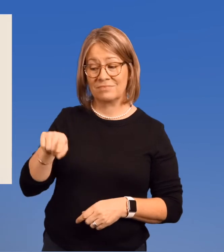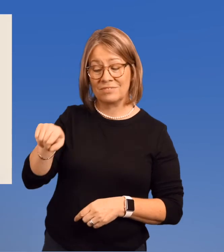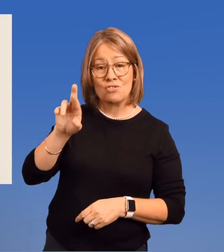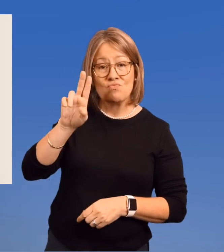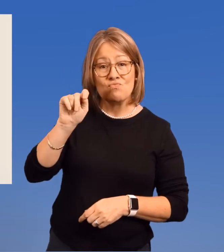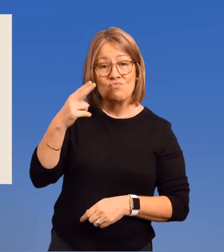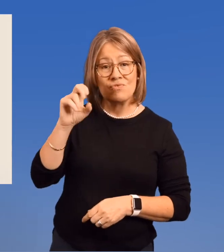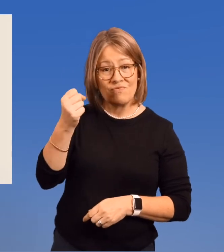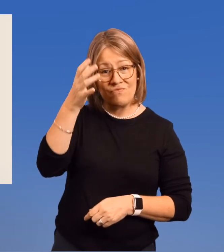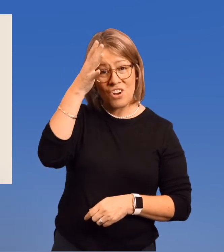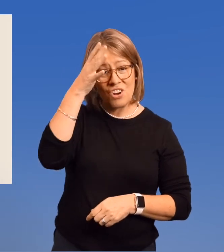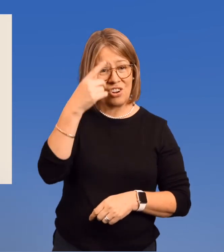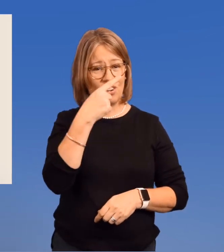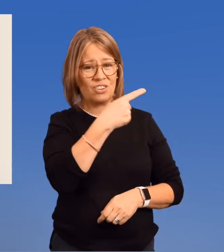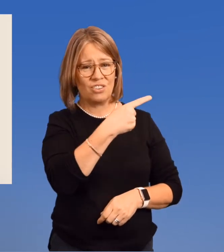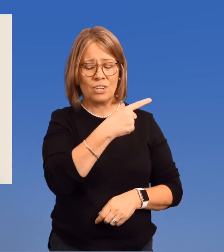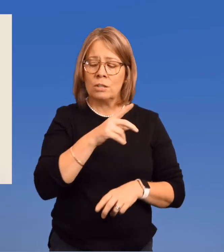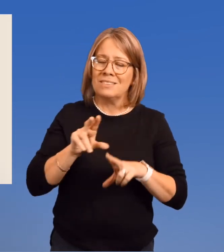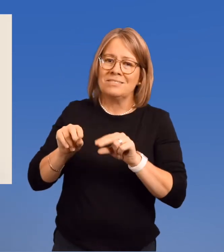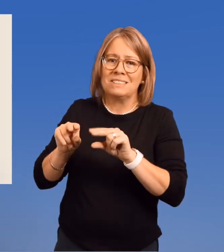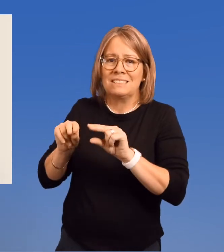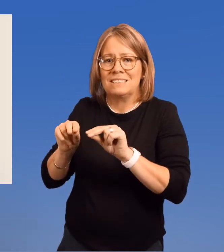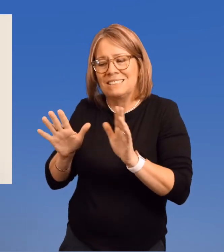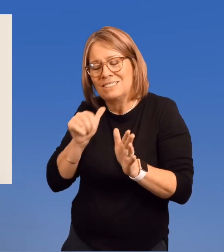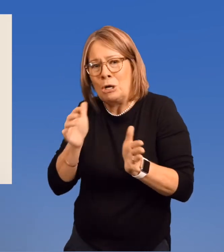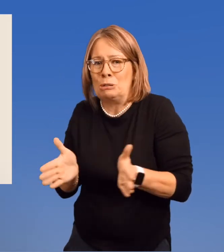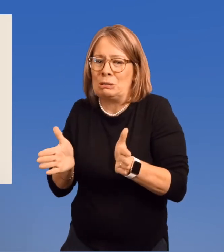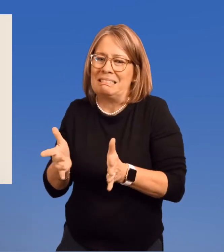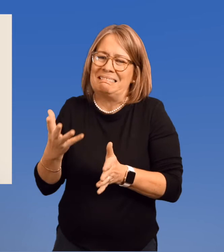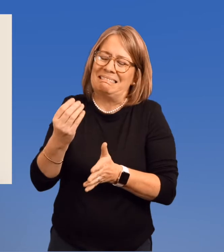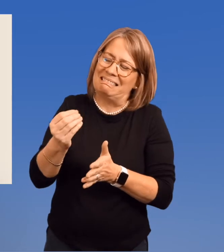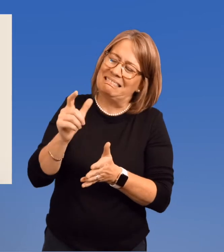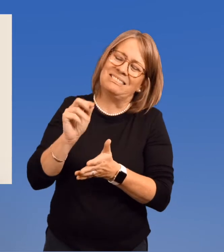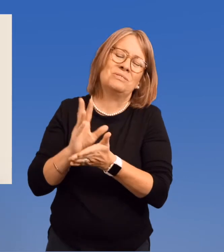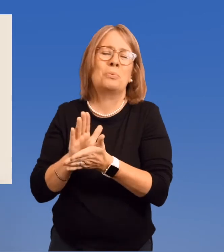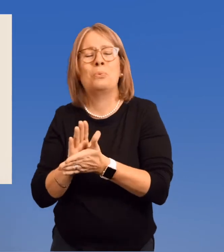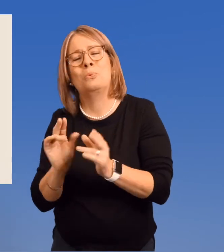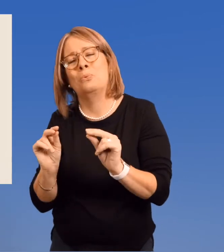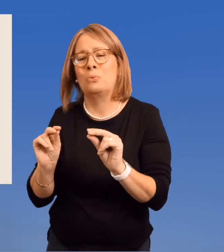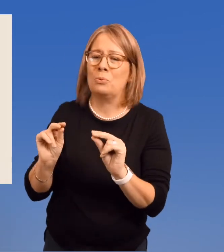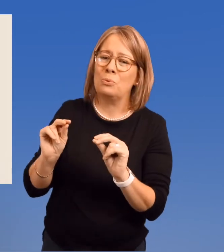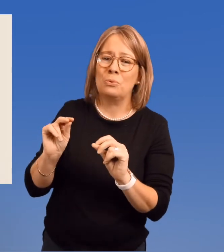Ruth's own father discouraged her from going to law school